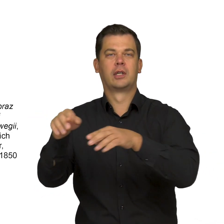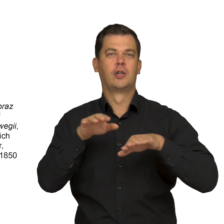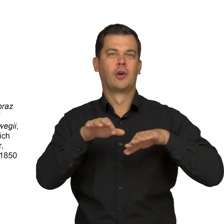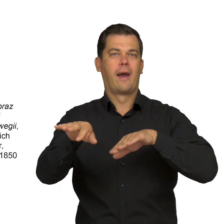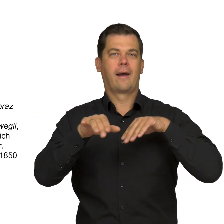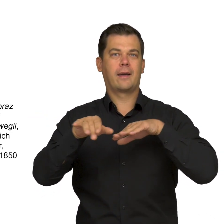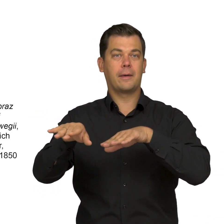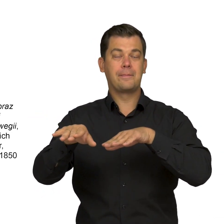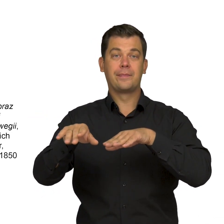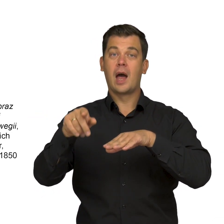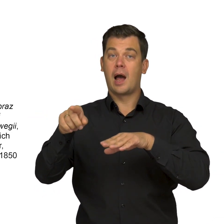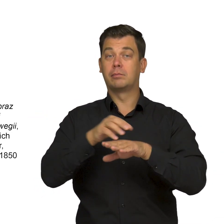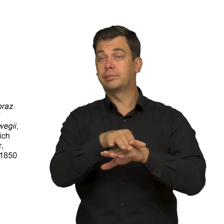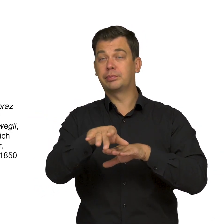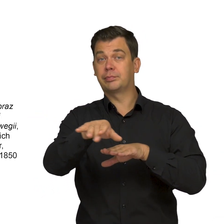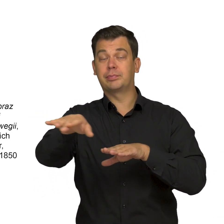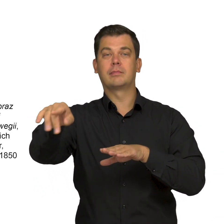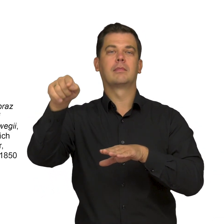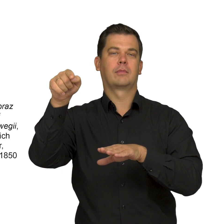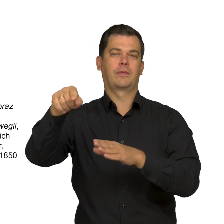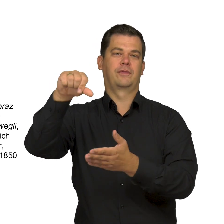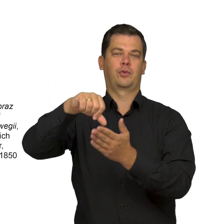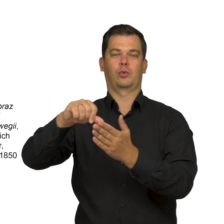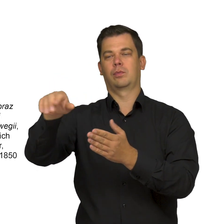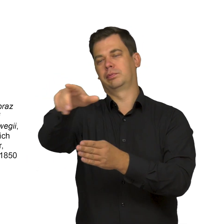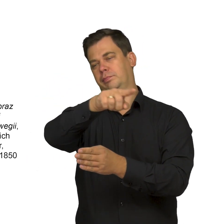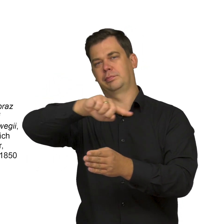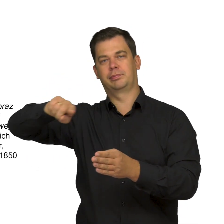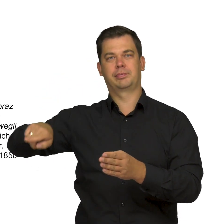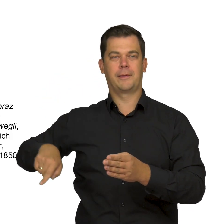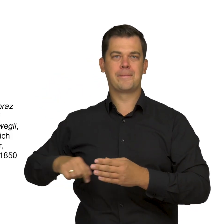meander behind the trees and flow between them,